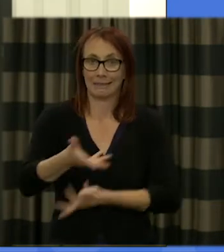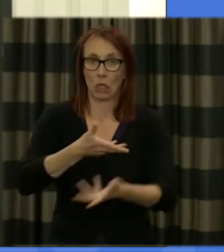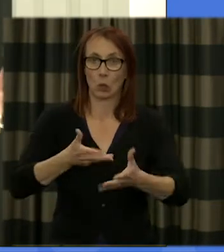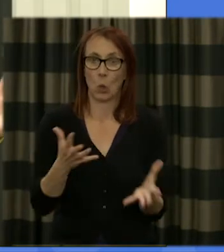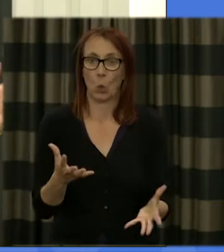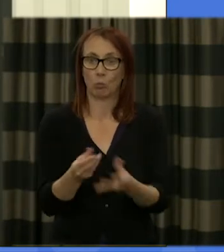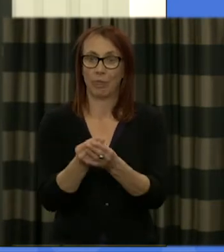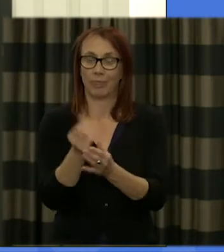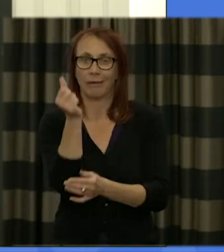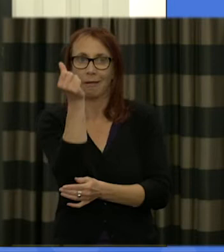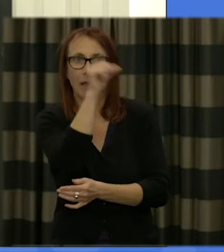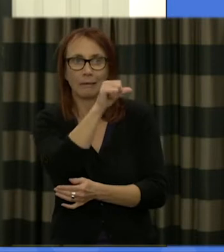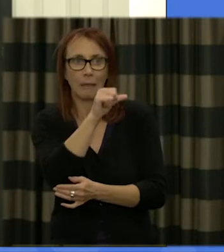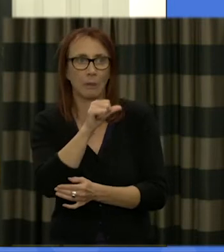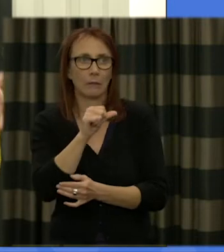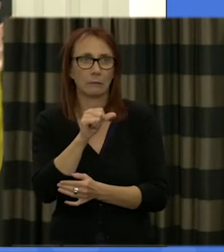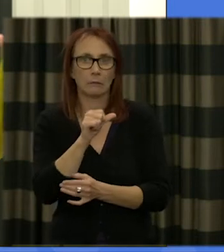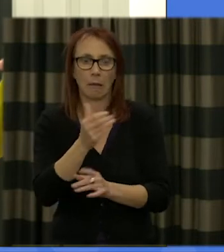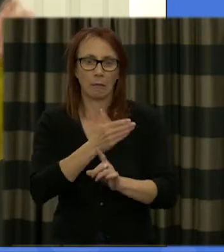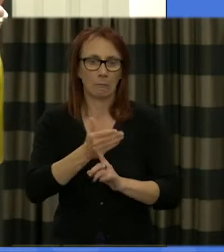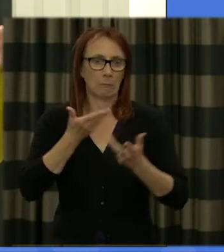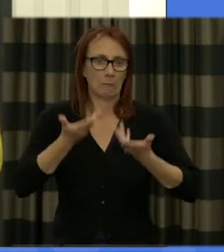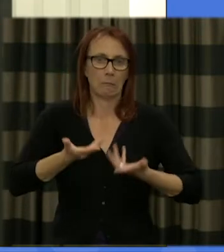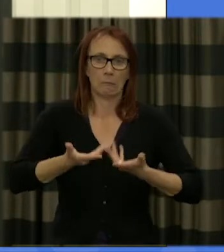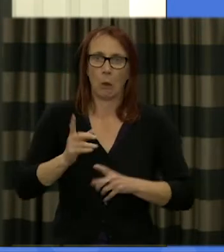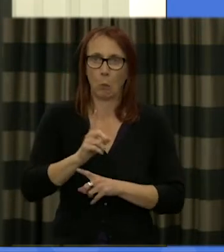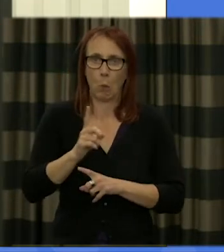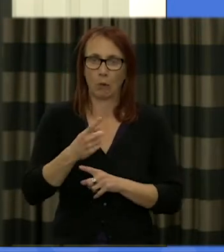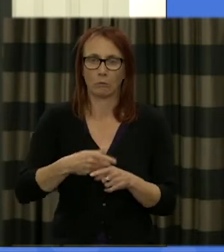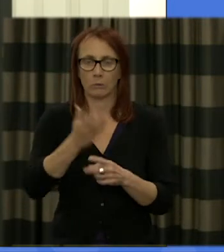discuss where we are and and then you'll have seen we've got the politicians